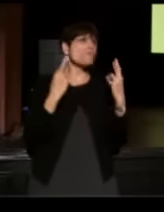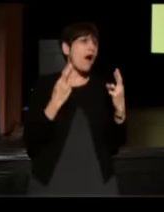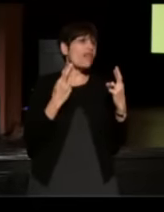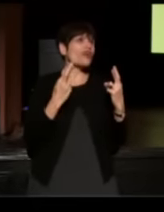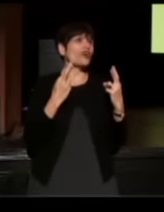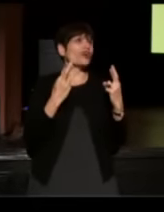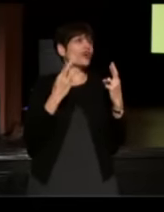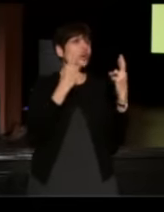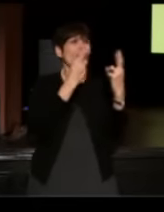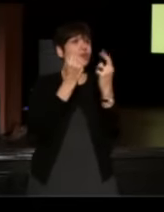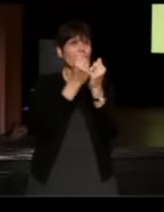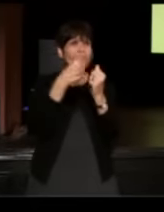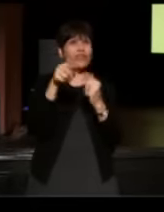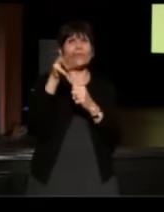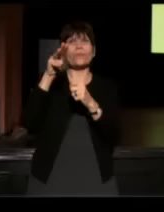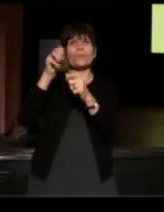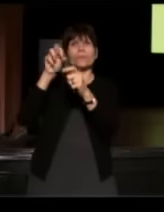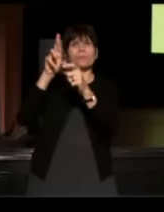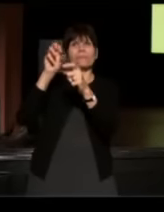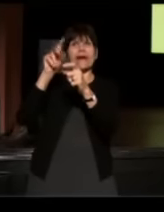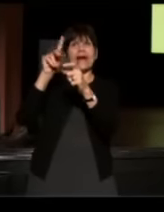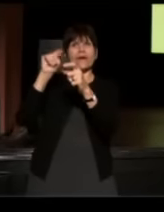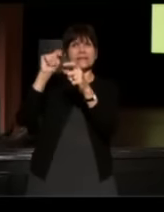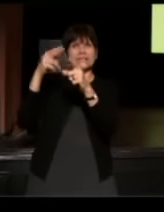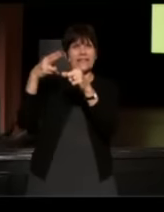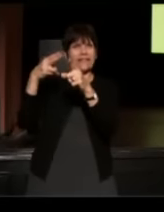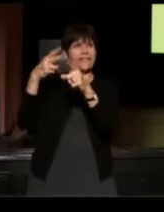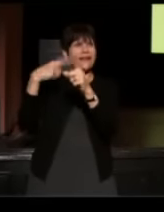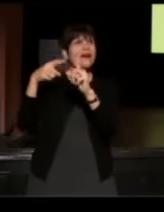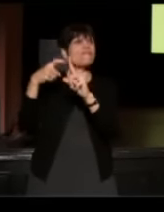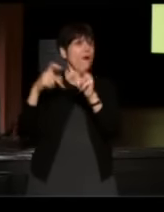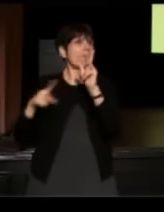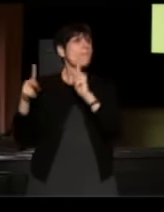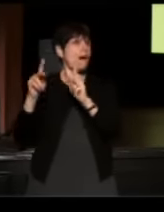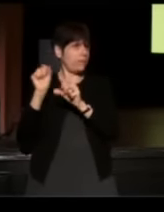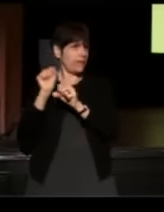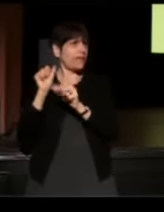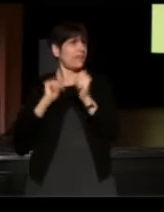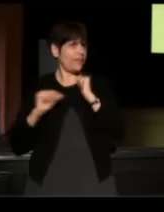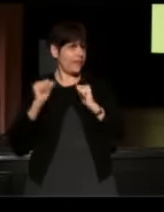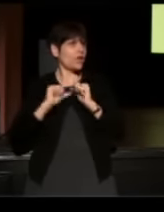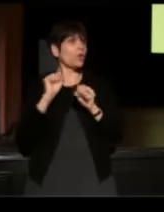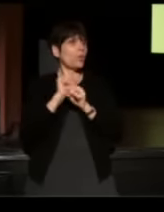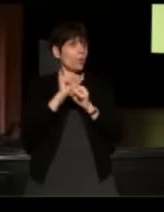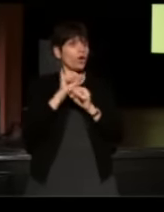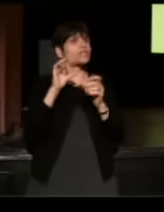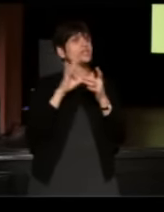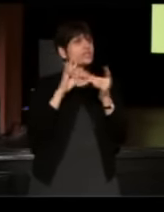with you all, Meredith, who comes from the Public Theater worked with us at Story Corps for a couple of years,